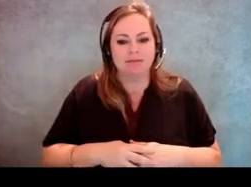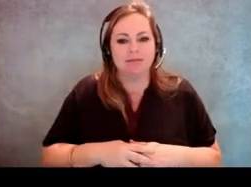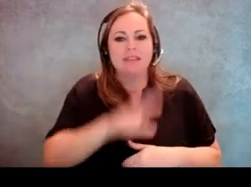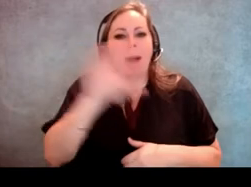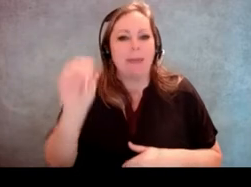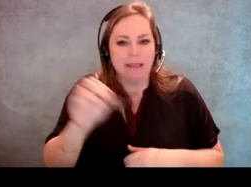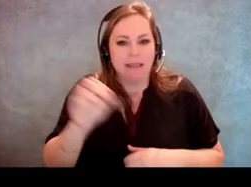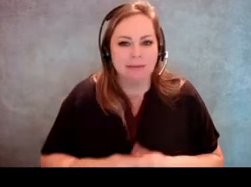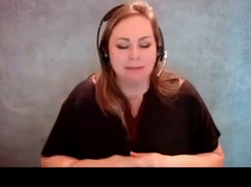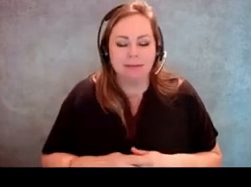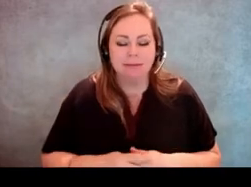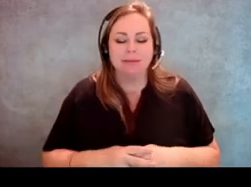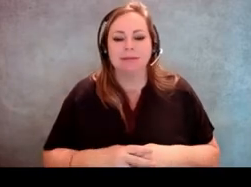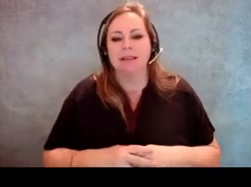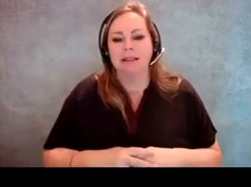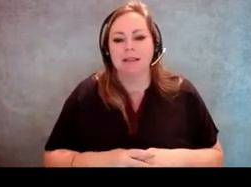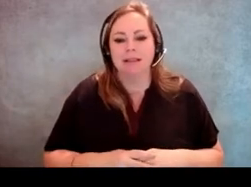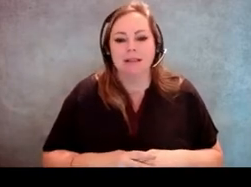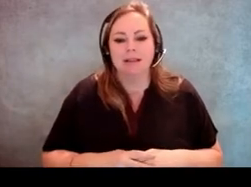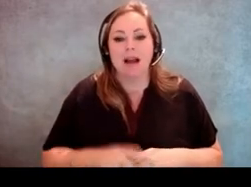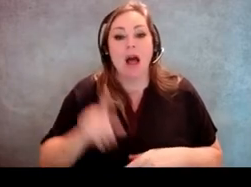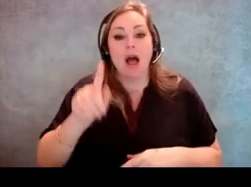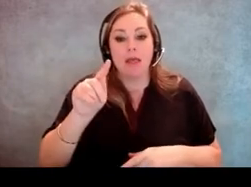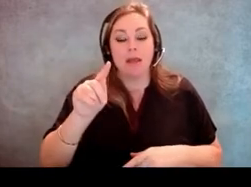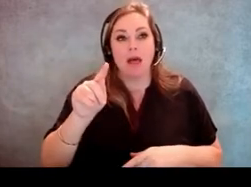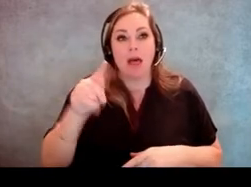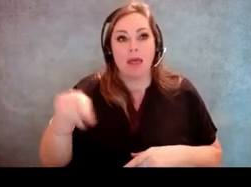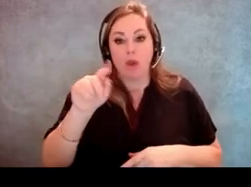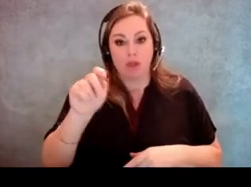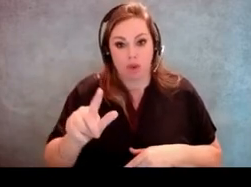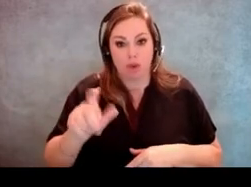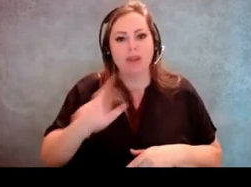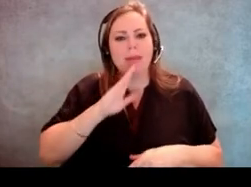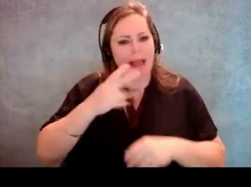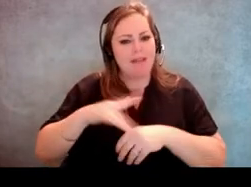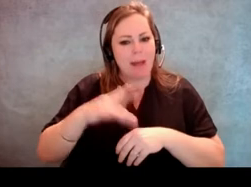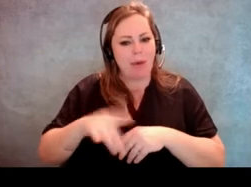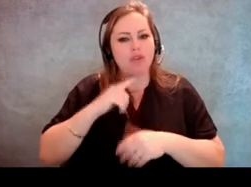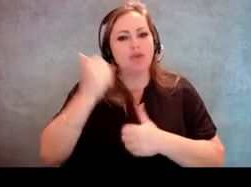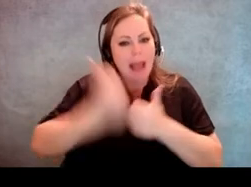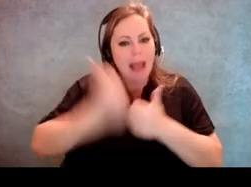And so these tools should be available to every voter who requests it.